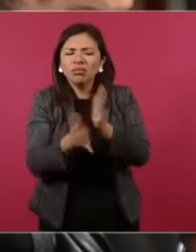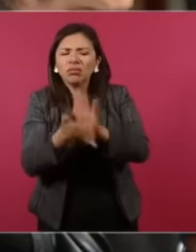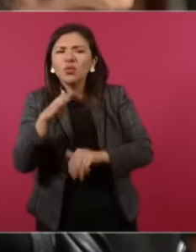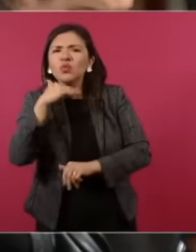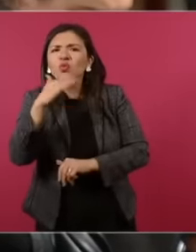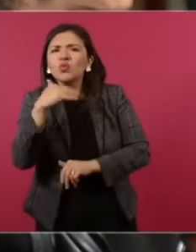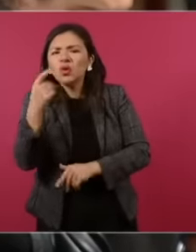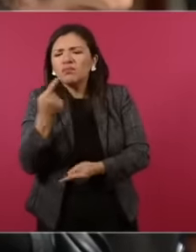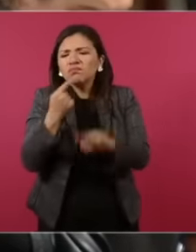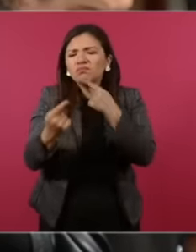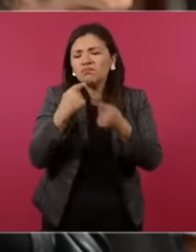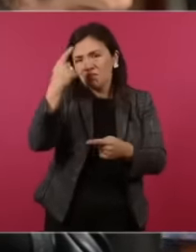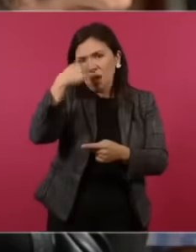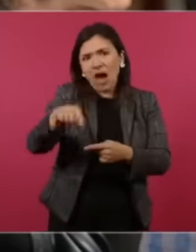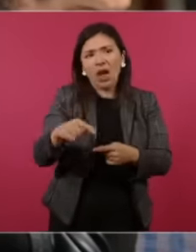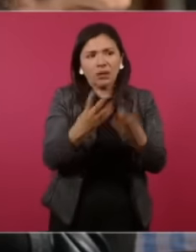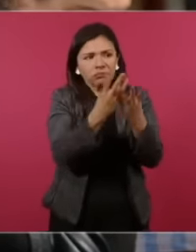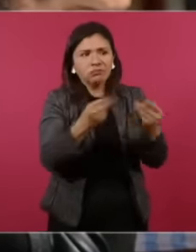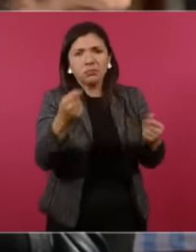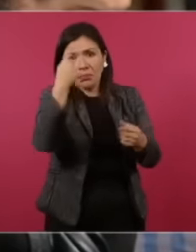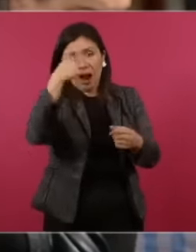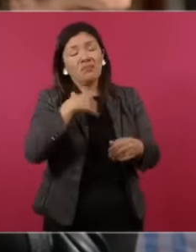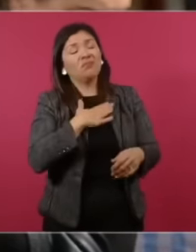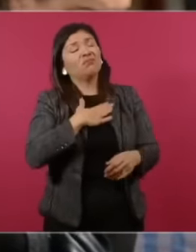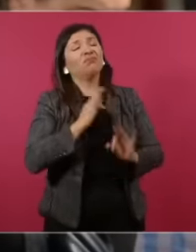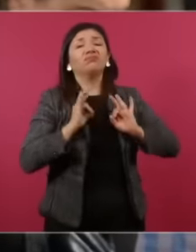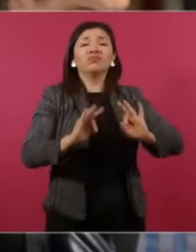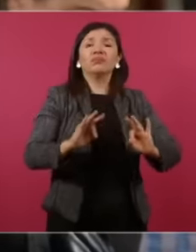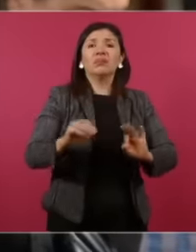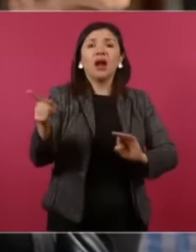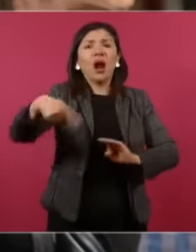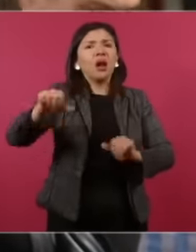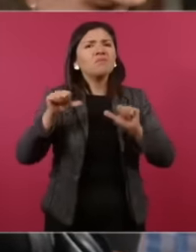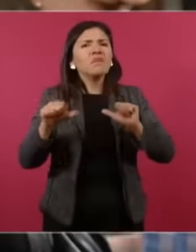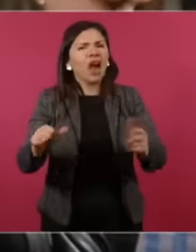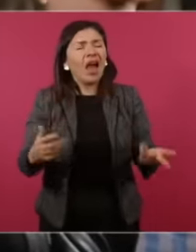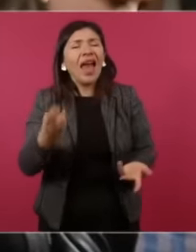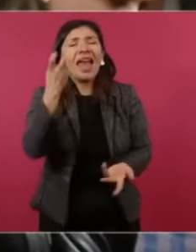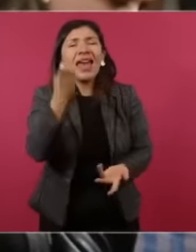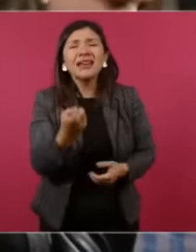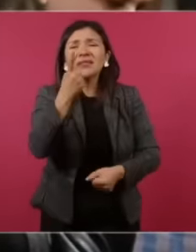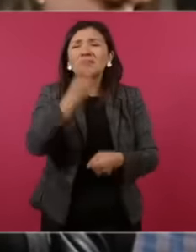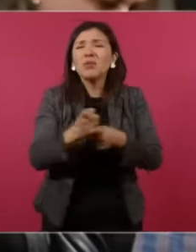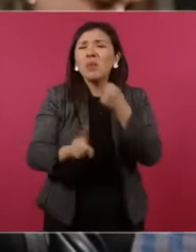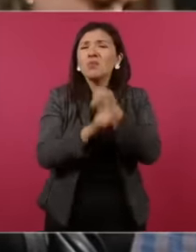so that the cases are resolved in her favor. That is the main problem of impunity in Mexico